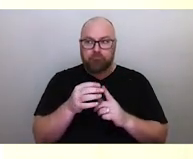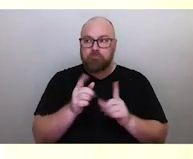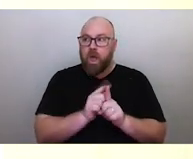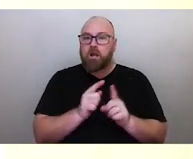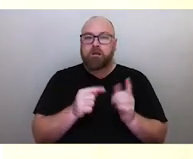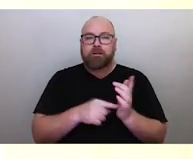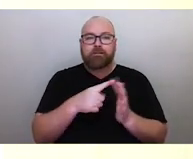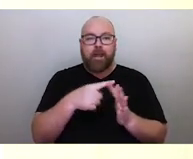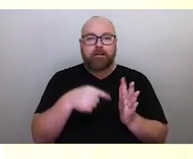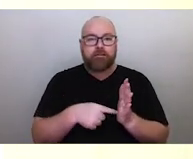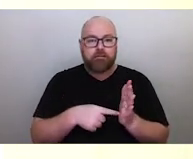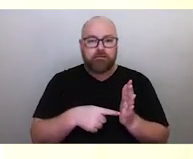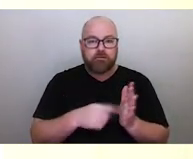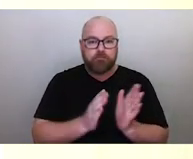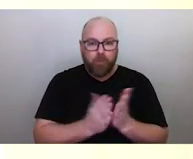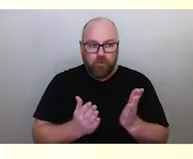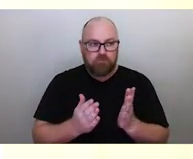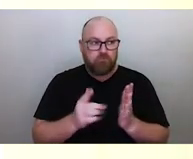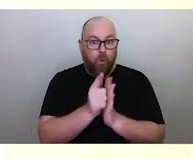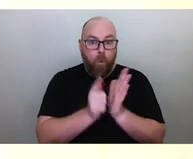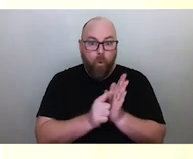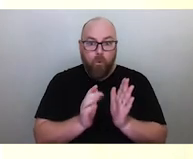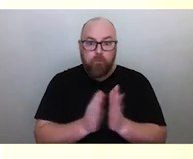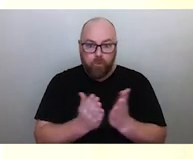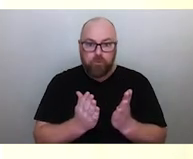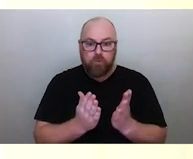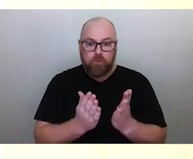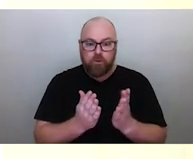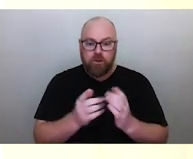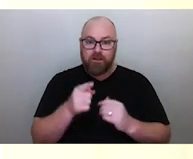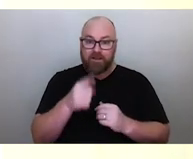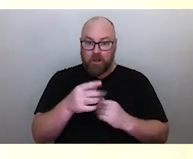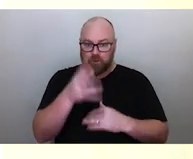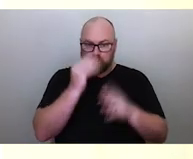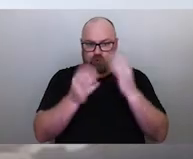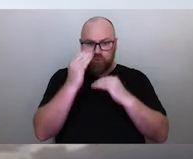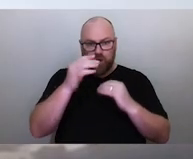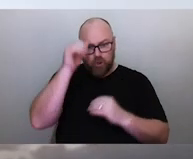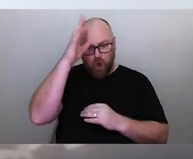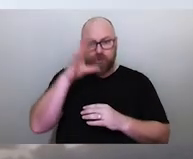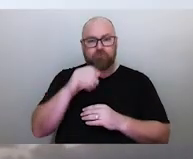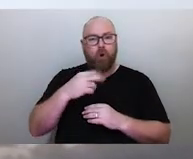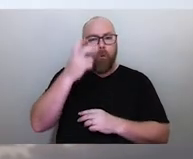and as a Law book. You encode this knowledge through oral tradition which is passed down